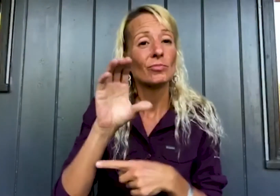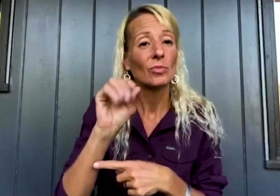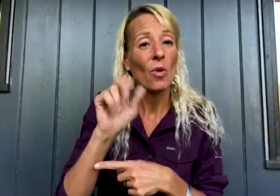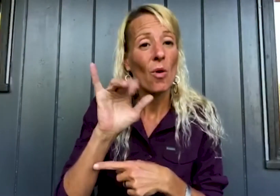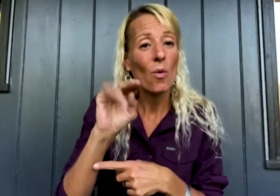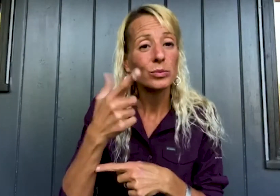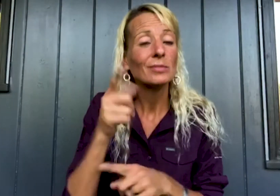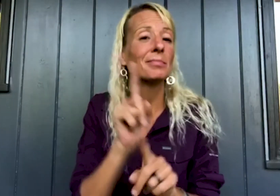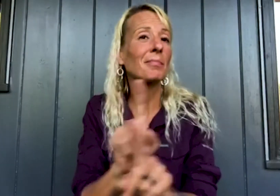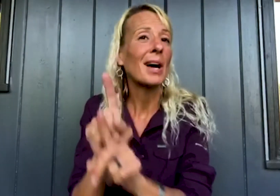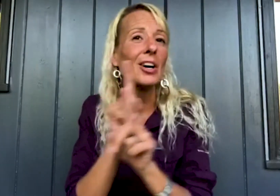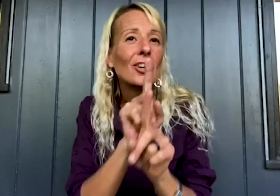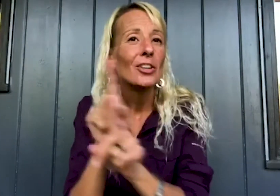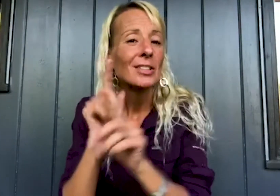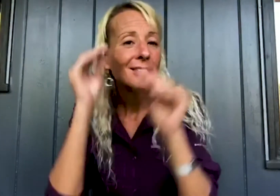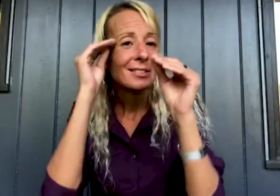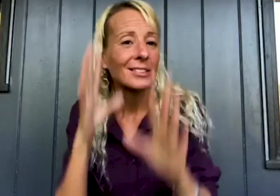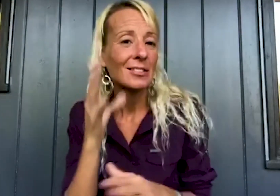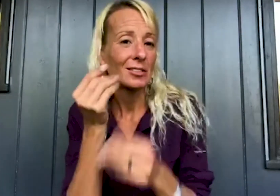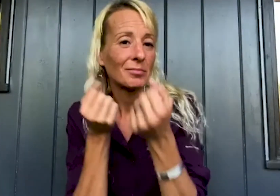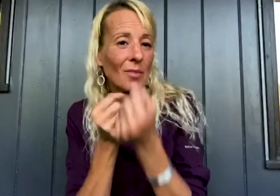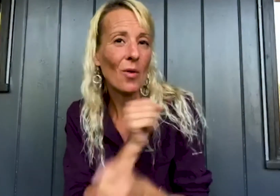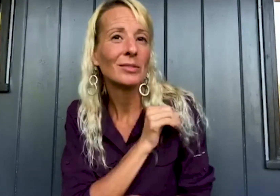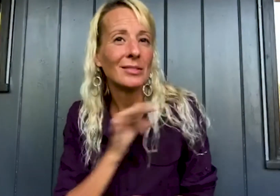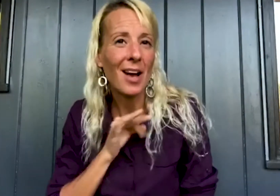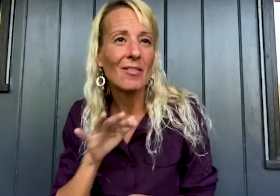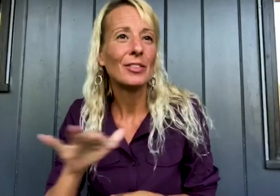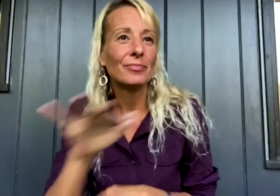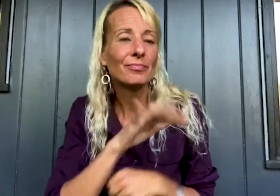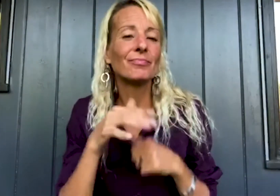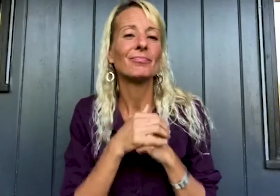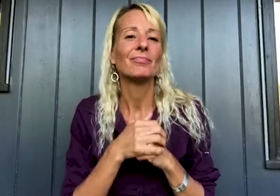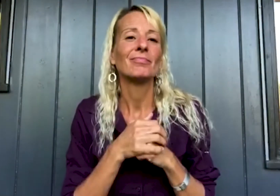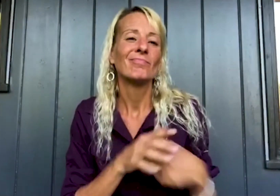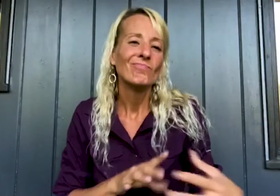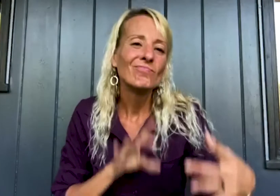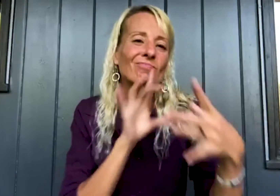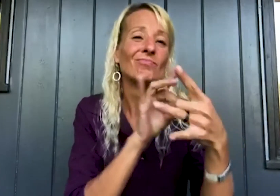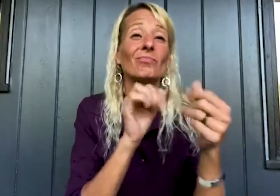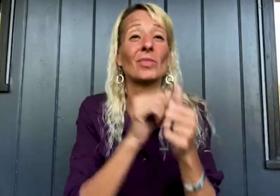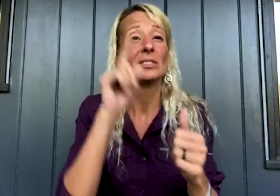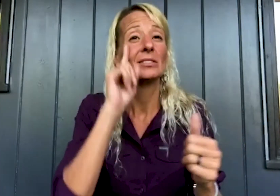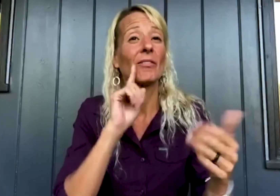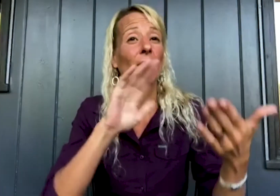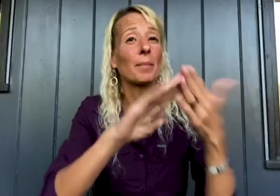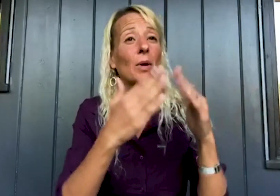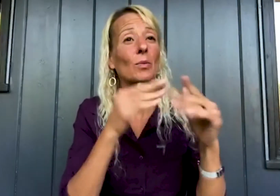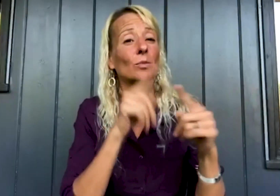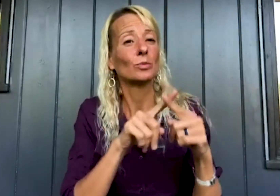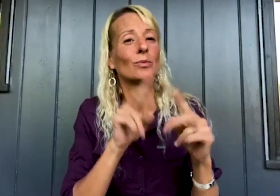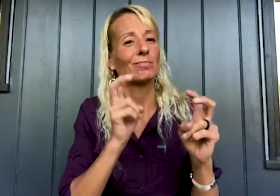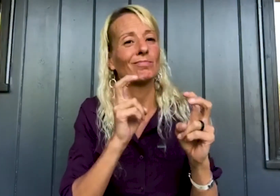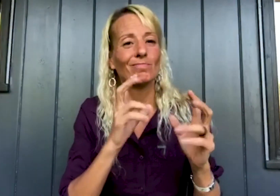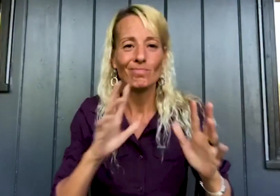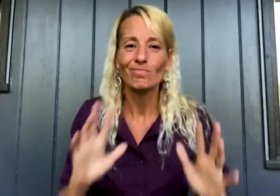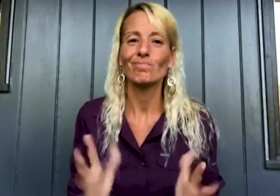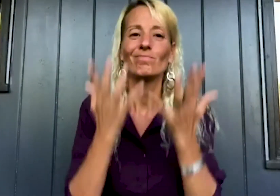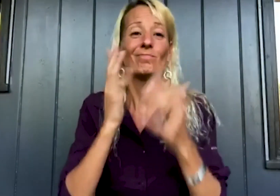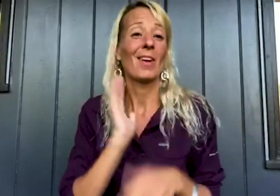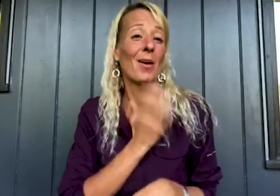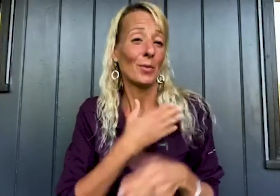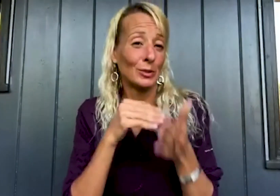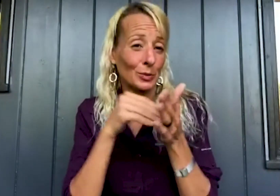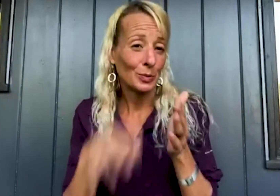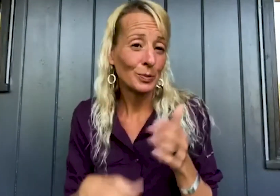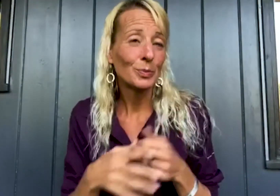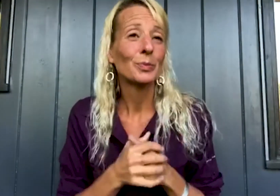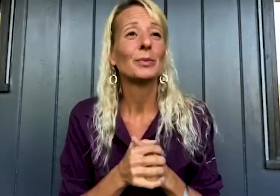and making deeper connections within the deaf community to enhance the possibilities of our students.